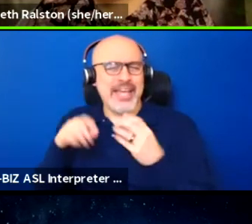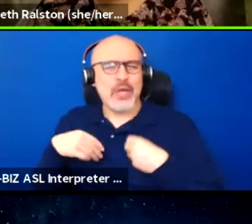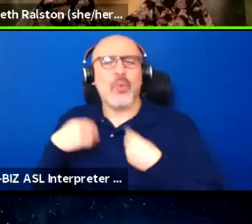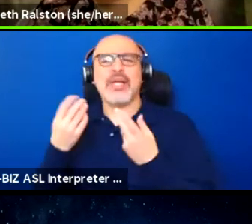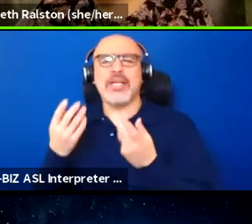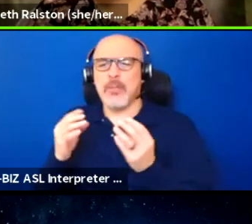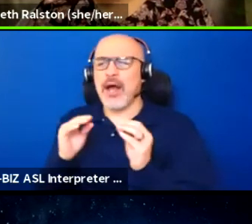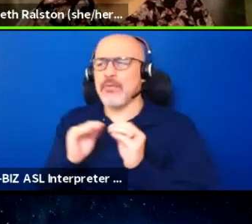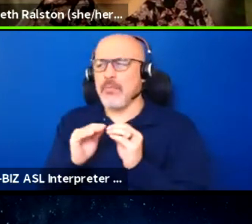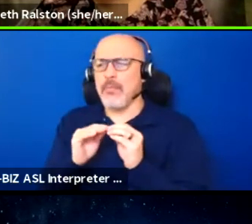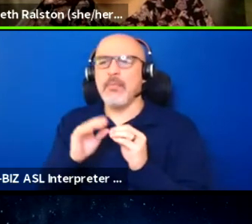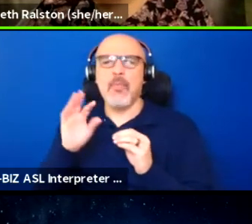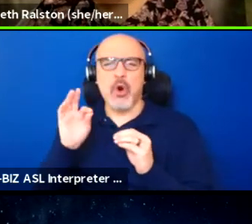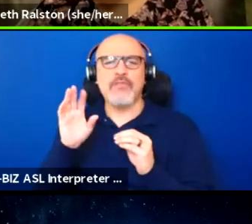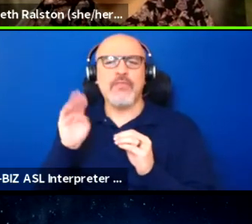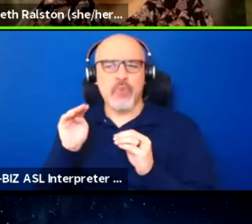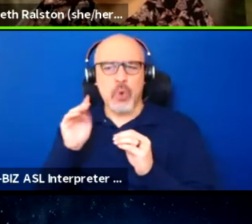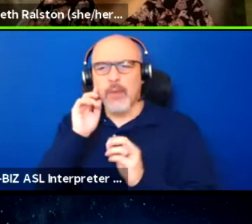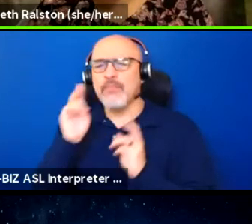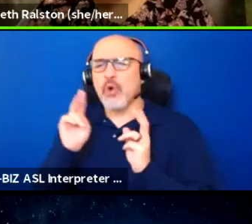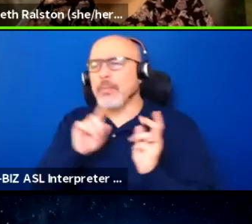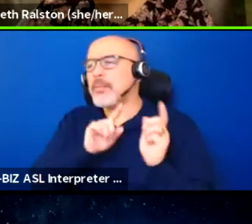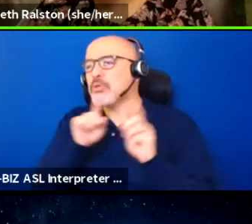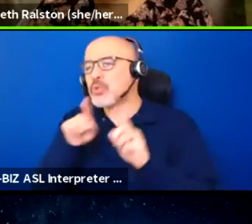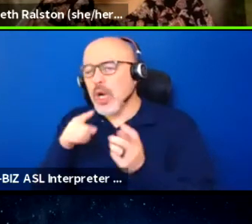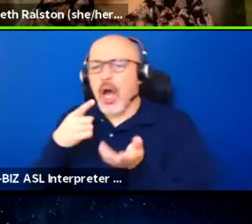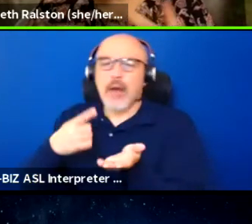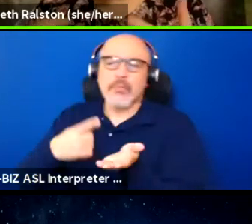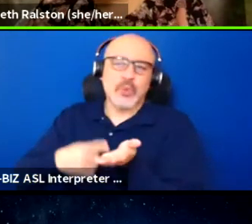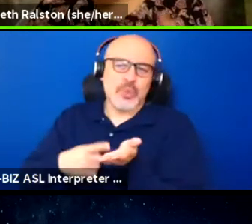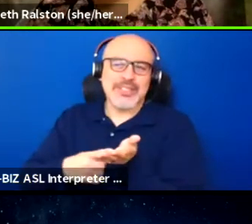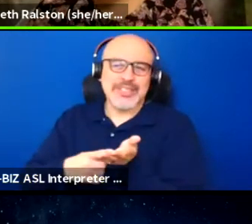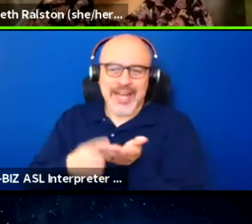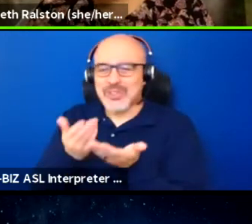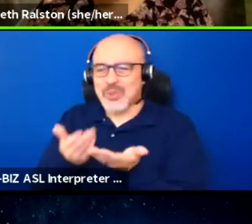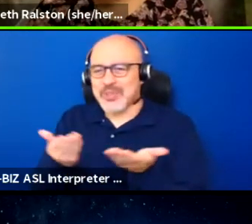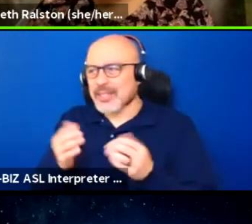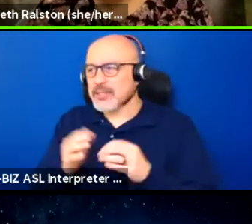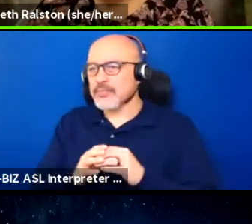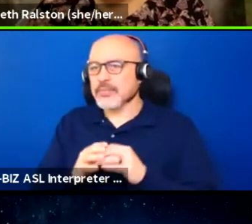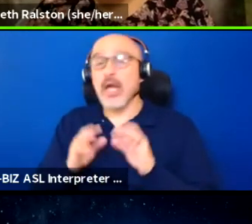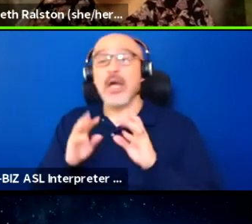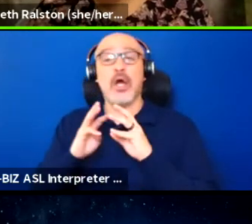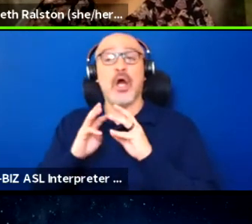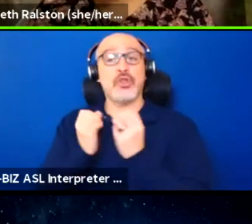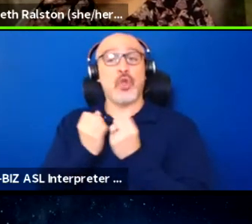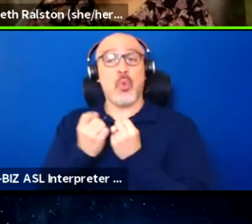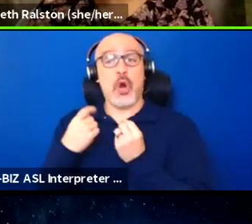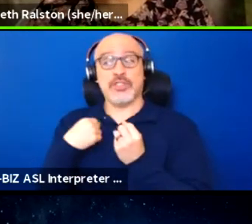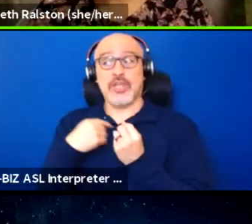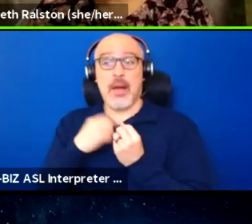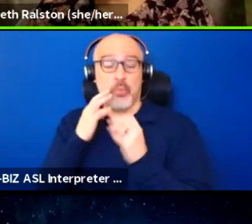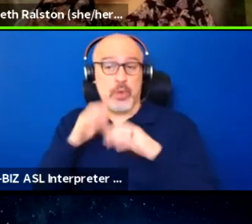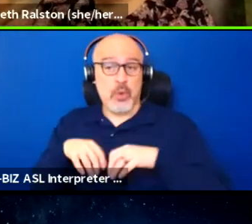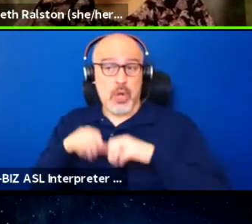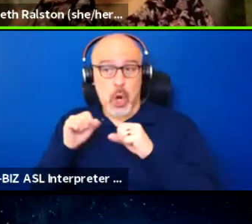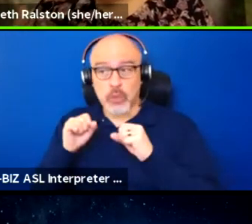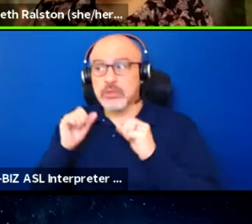for people to come and discuss things. And the workshop that we do, hopefully are going to